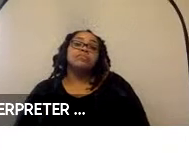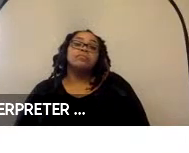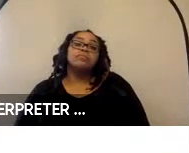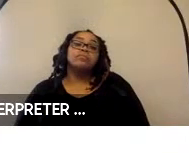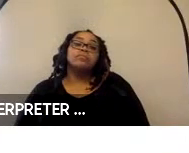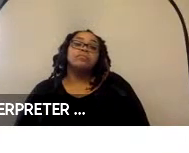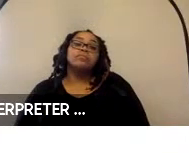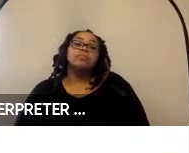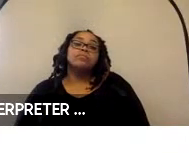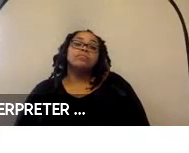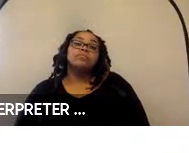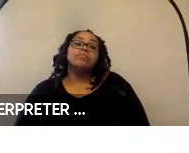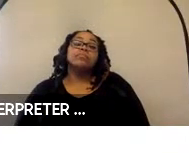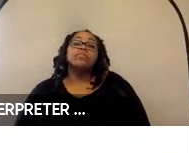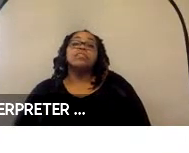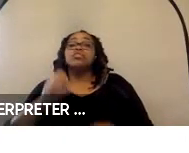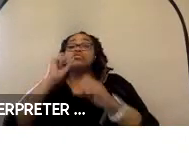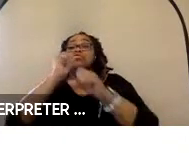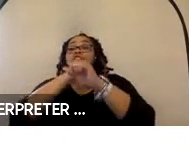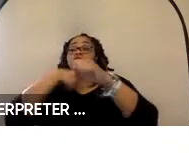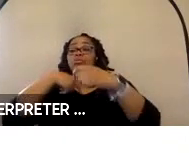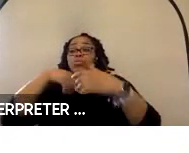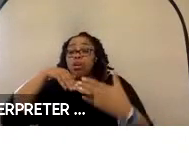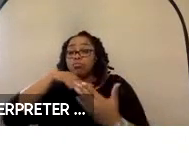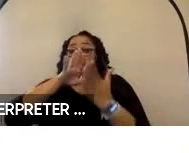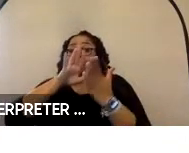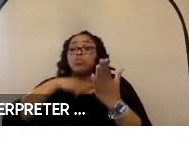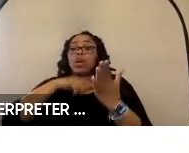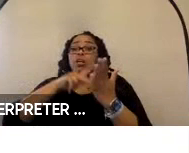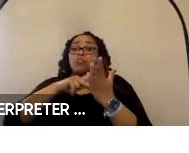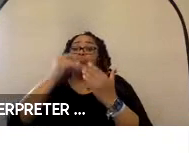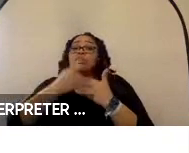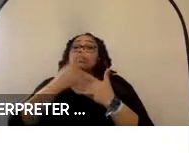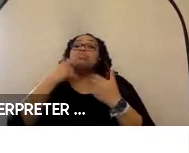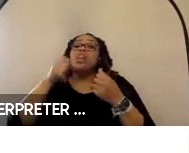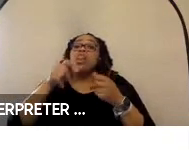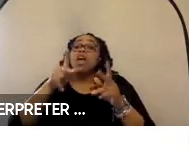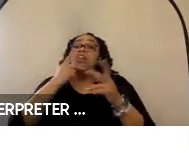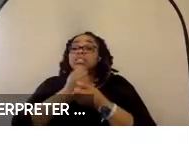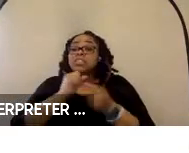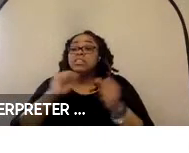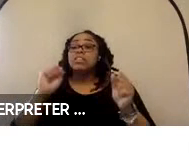we are approaching, we are taking in our project to allow safe, independent docking, involves